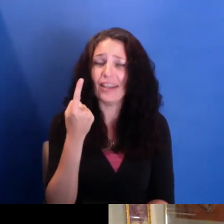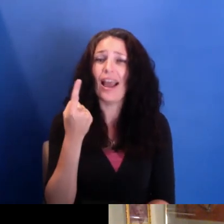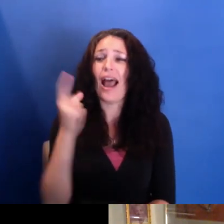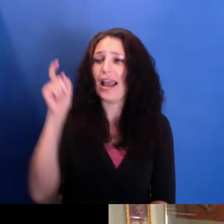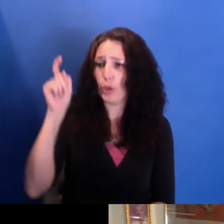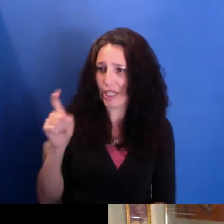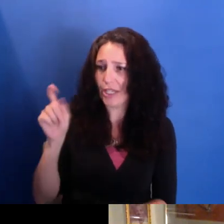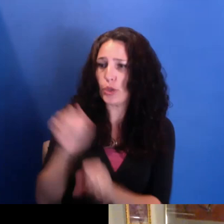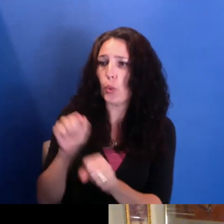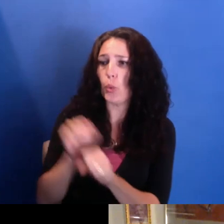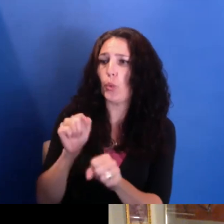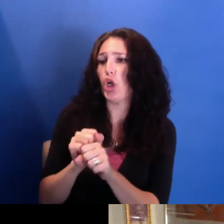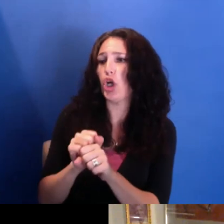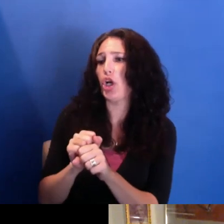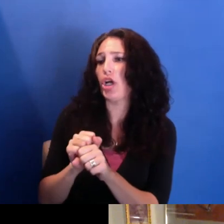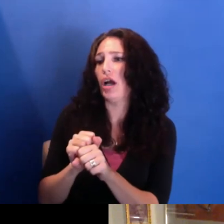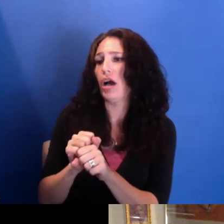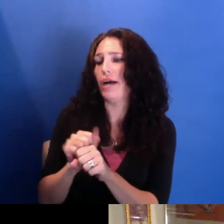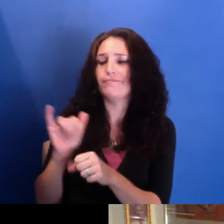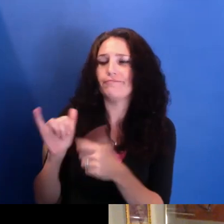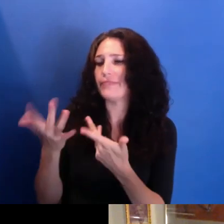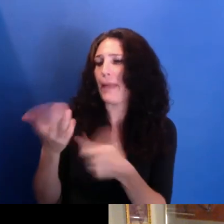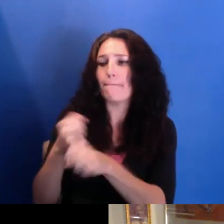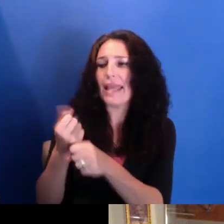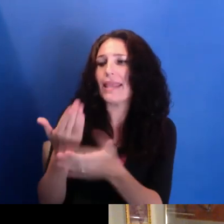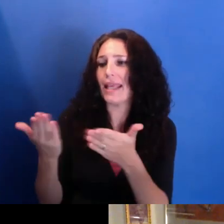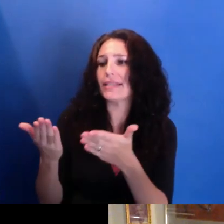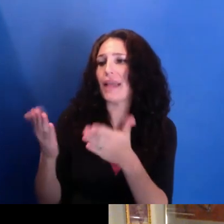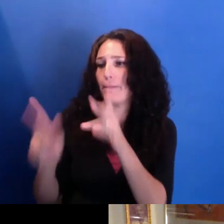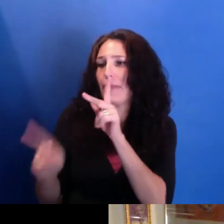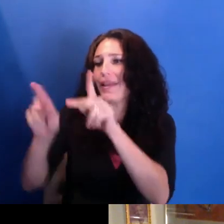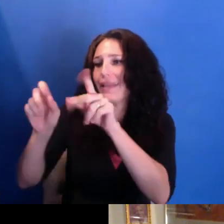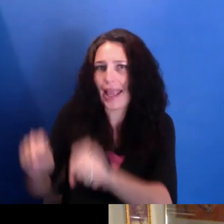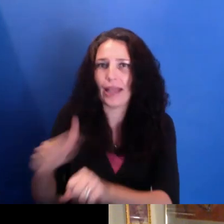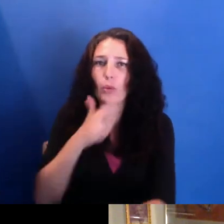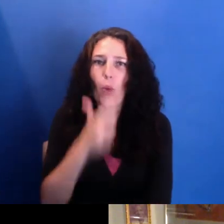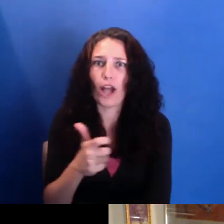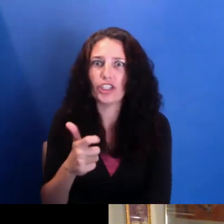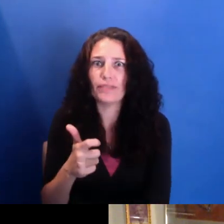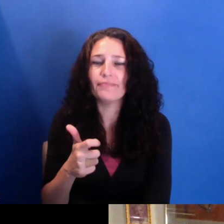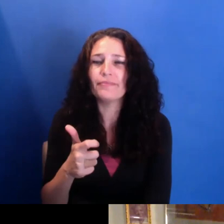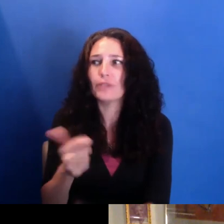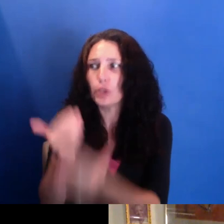to be consumable, to use my skills to try to, you know, whether it's making a film and being commissioned to make work